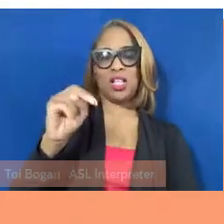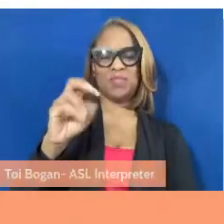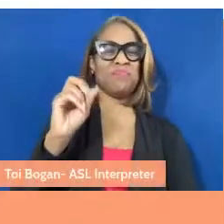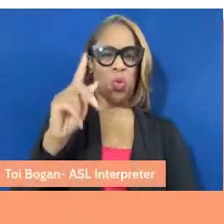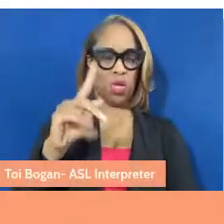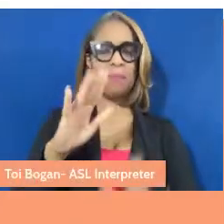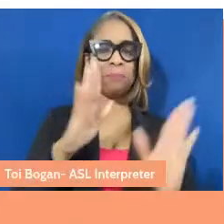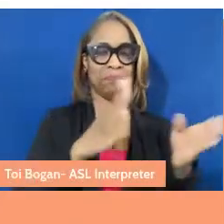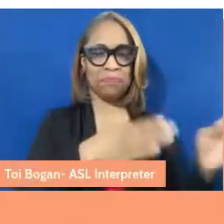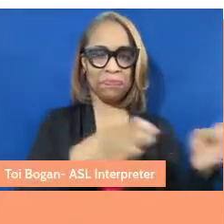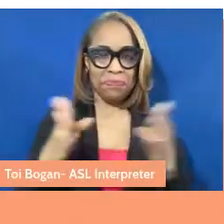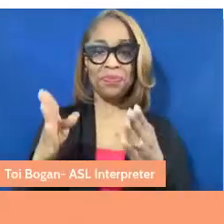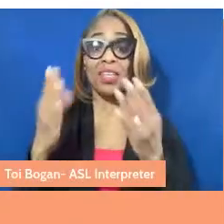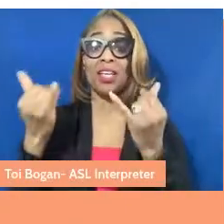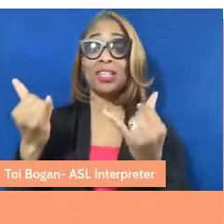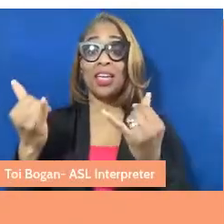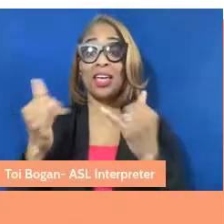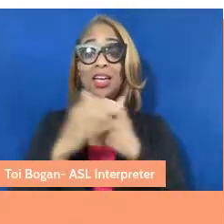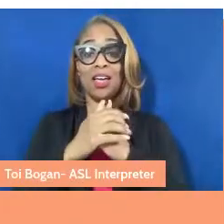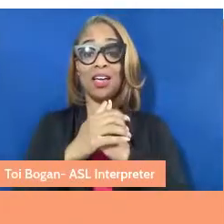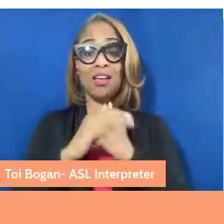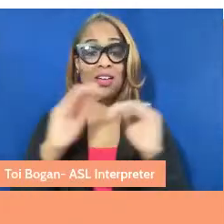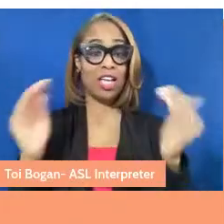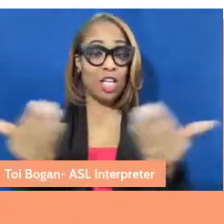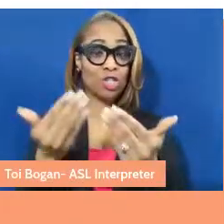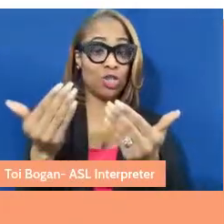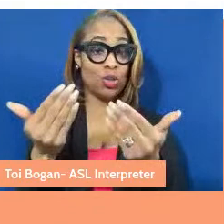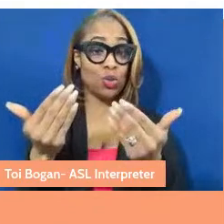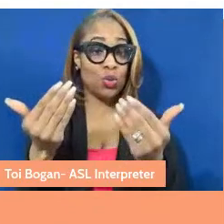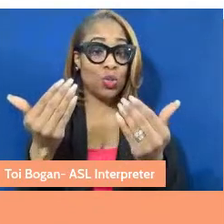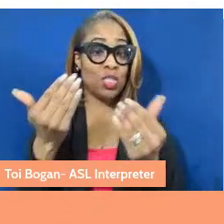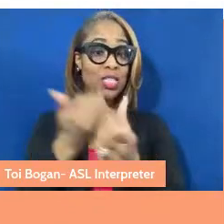and we're going to move into introducing everybody to the website, which is the hub